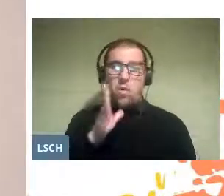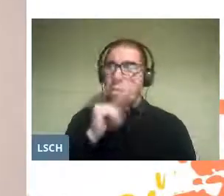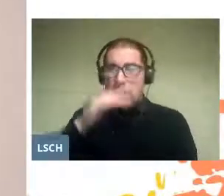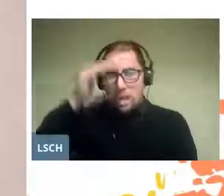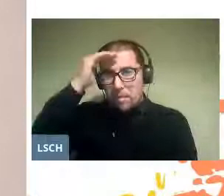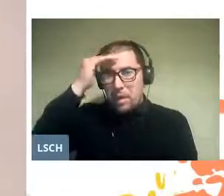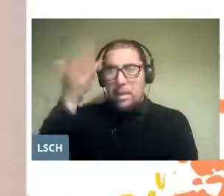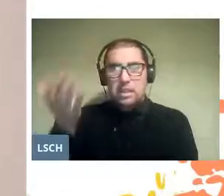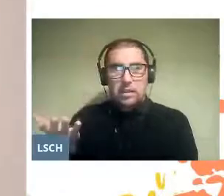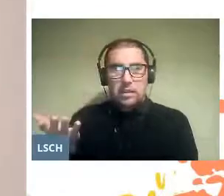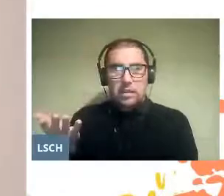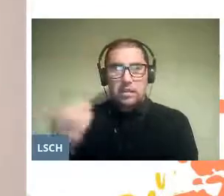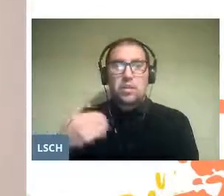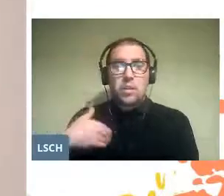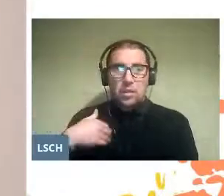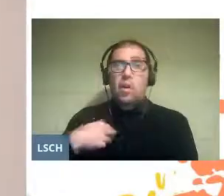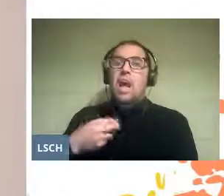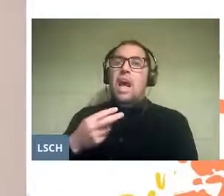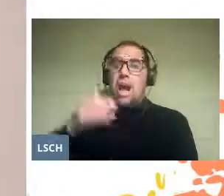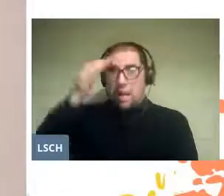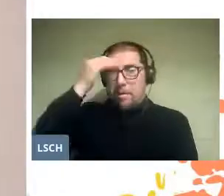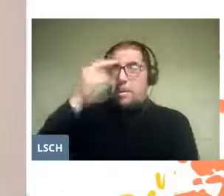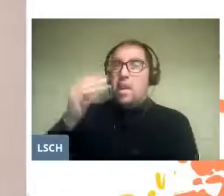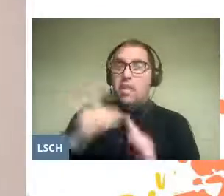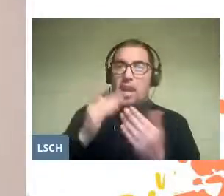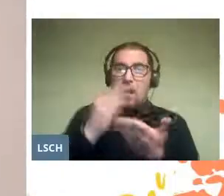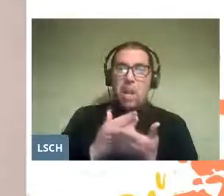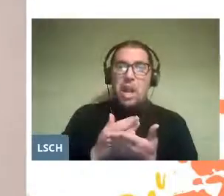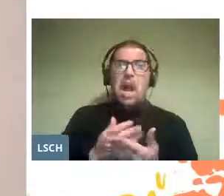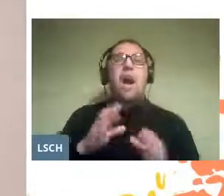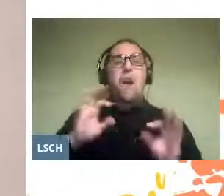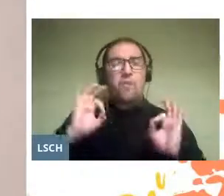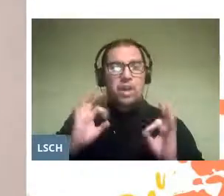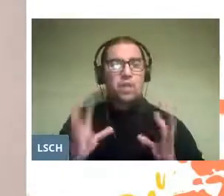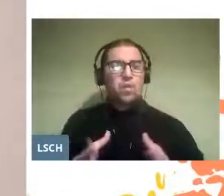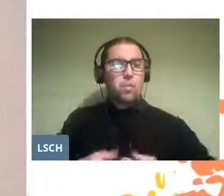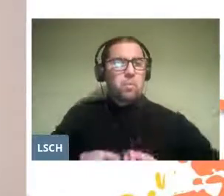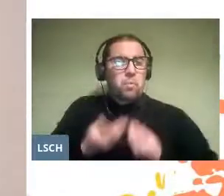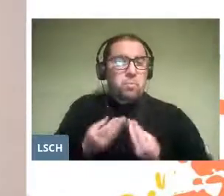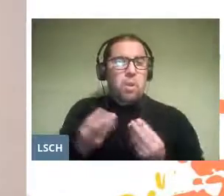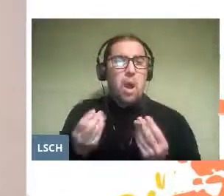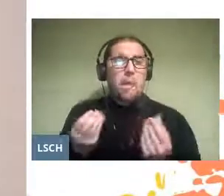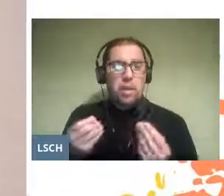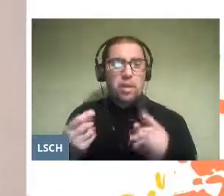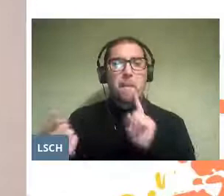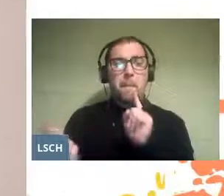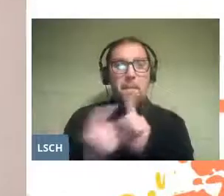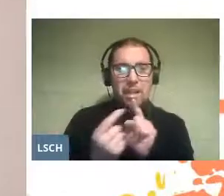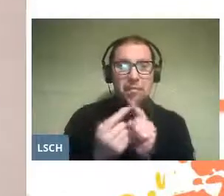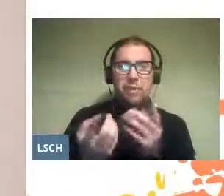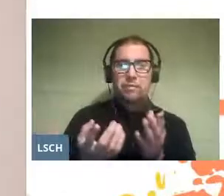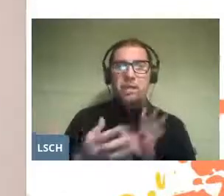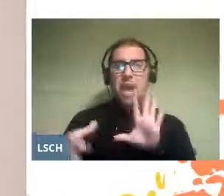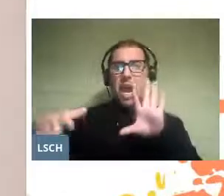through school a period rich in creativity, participation, encounter with the world